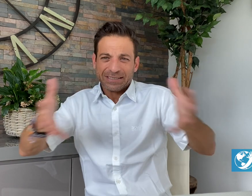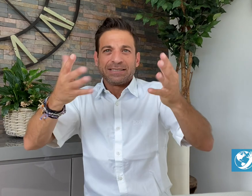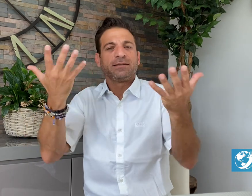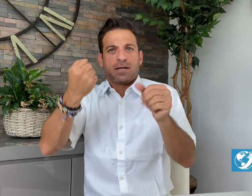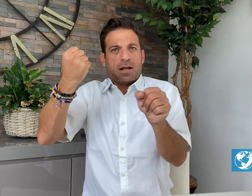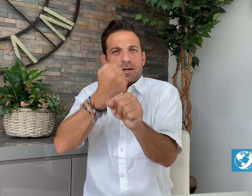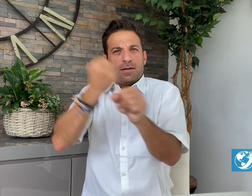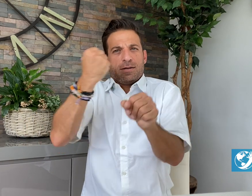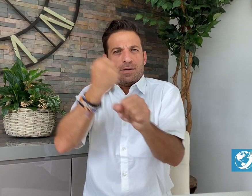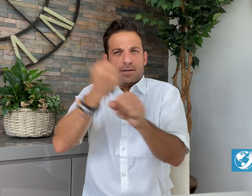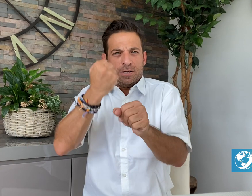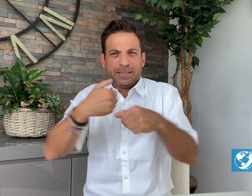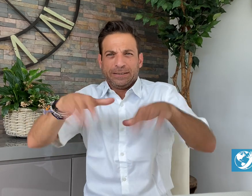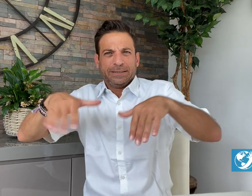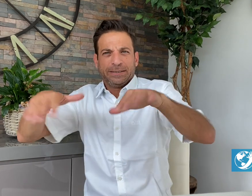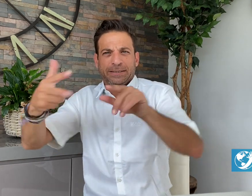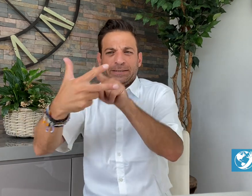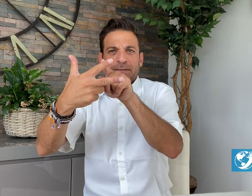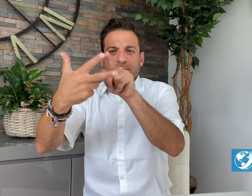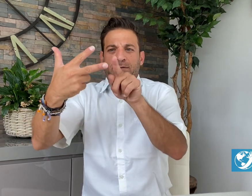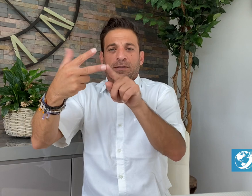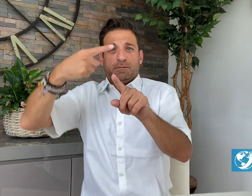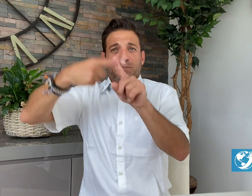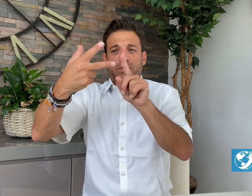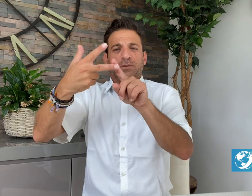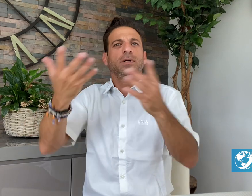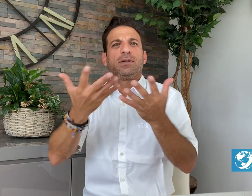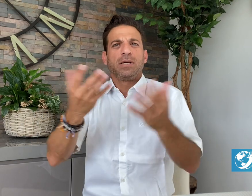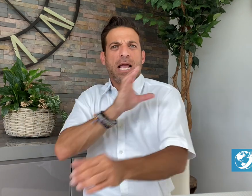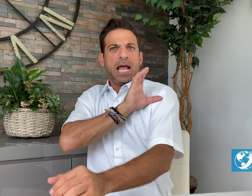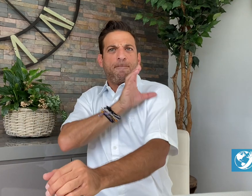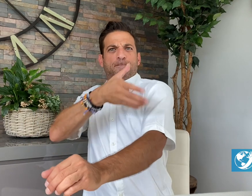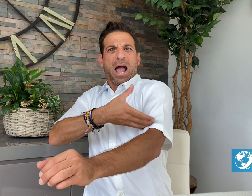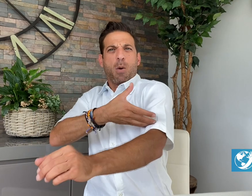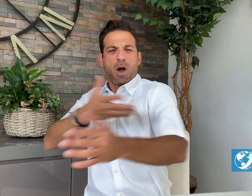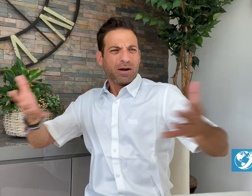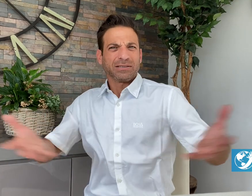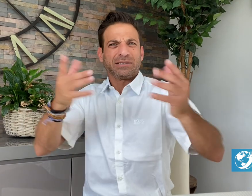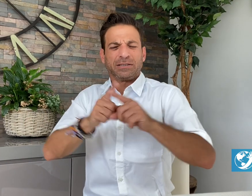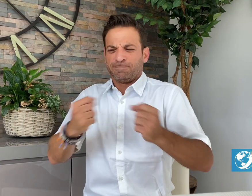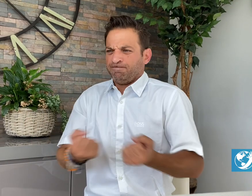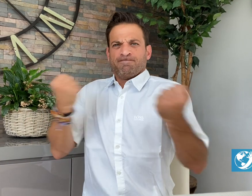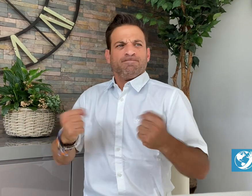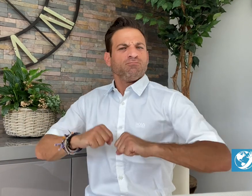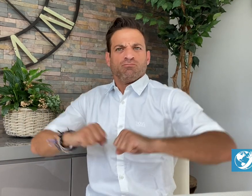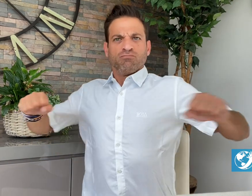three areas: education, employment, and empowerment. An official